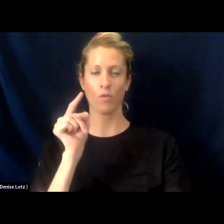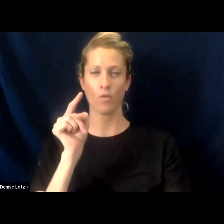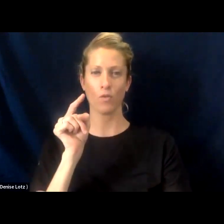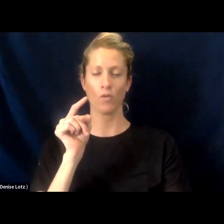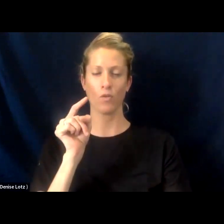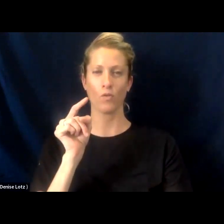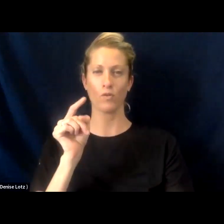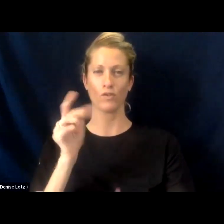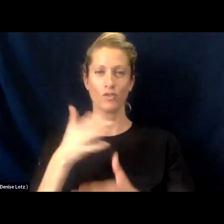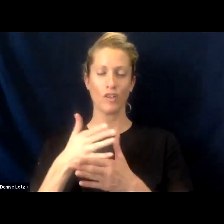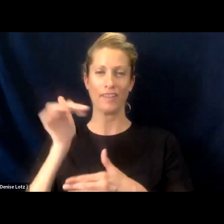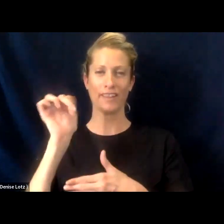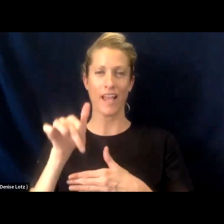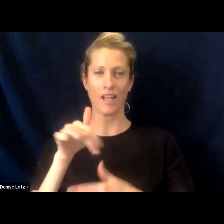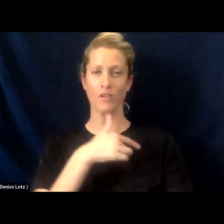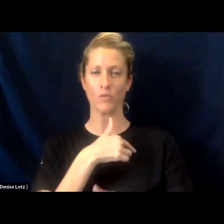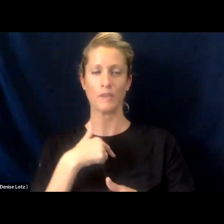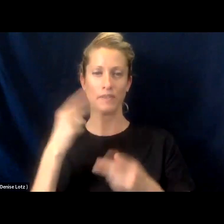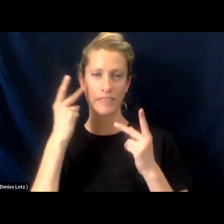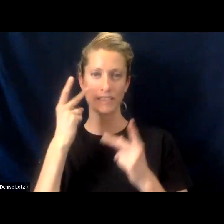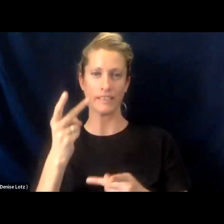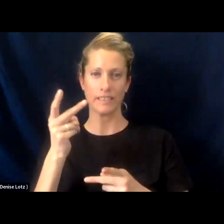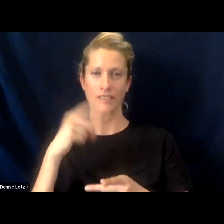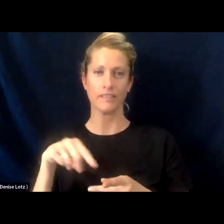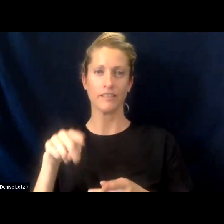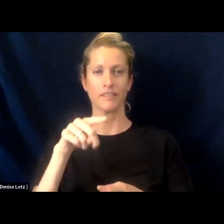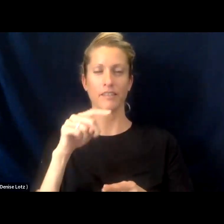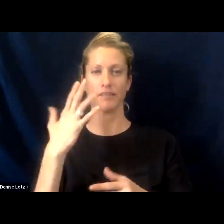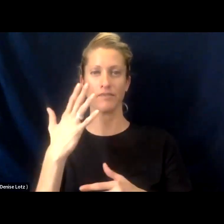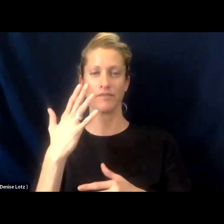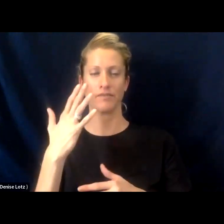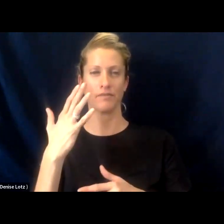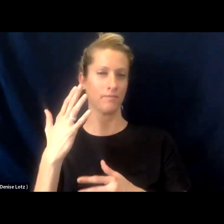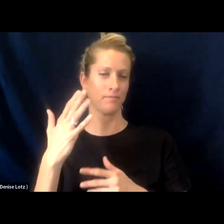And I we've seen you and television show up to a lot of regional events and get to hear